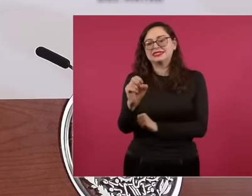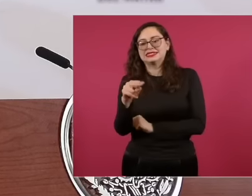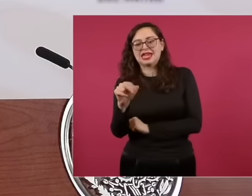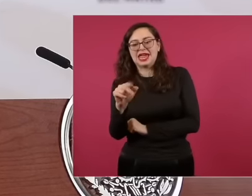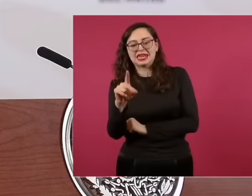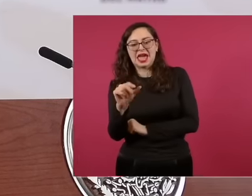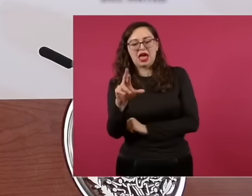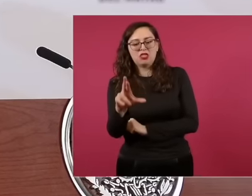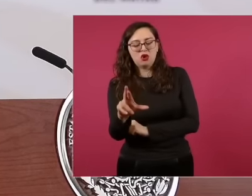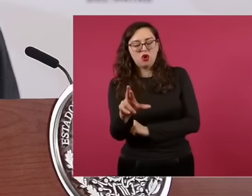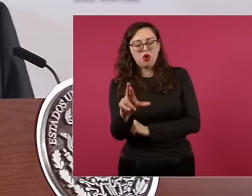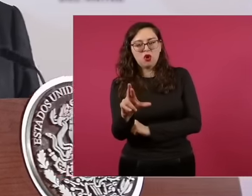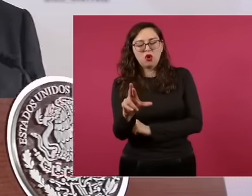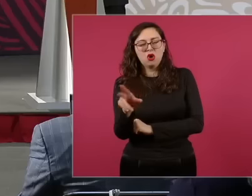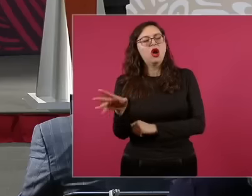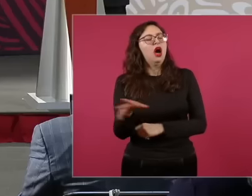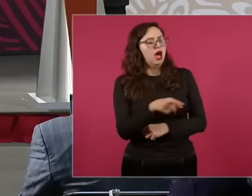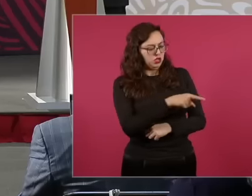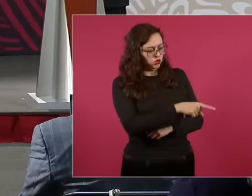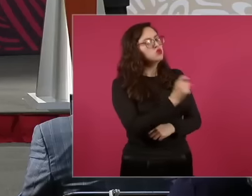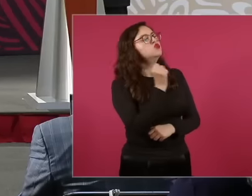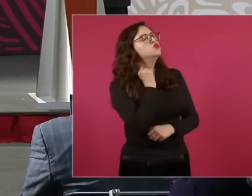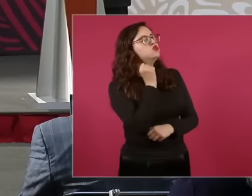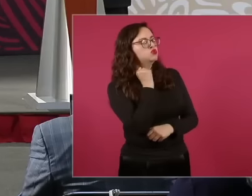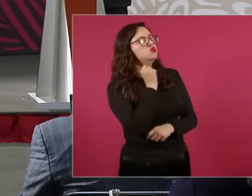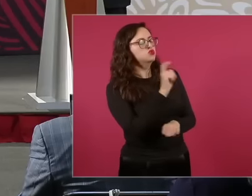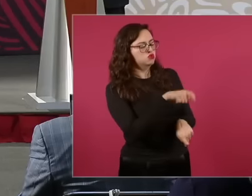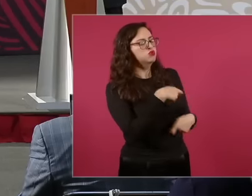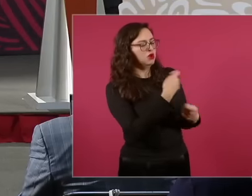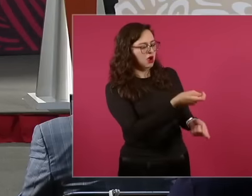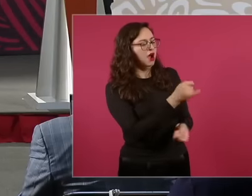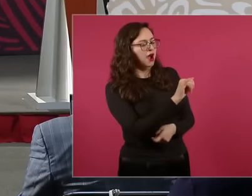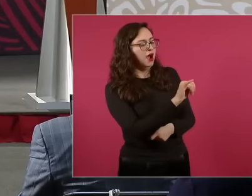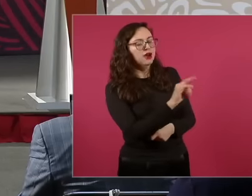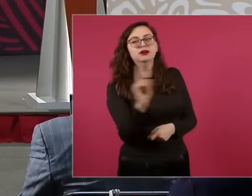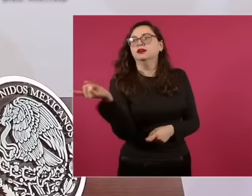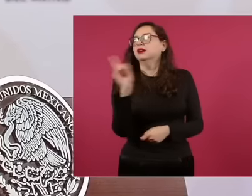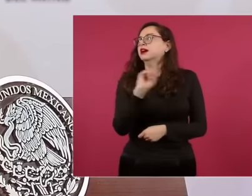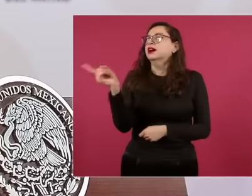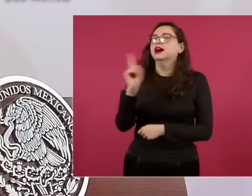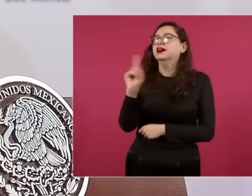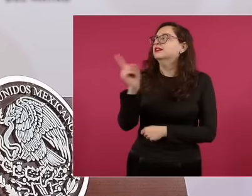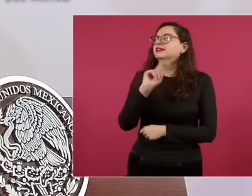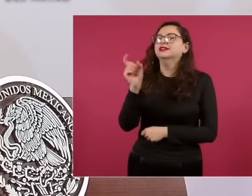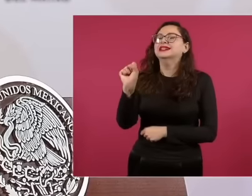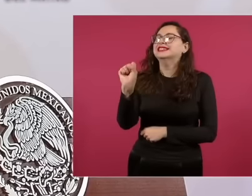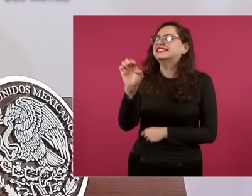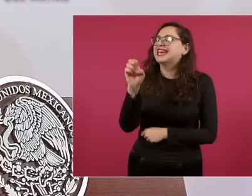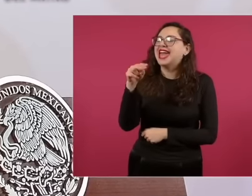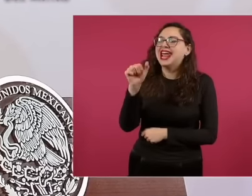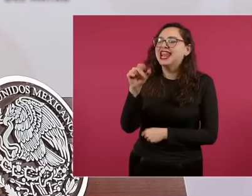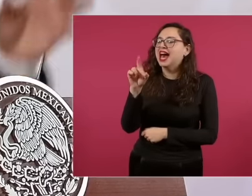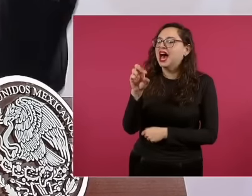be a senator no no no no I don't want to be a senator I want to be a guard they were the